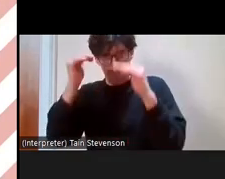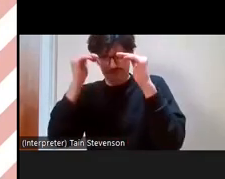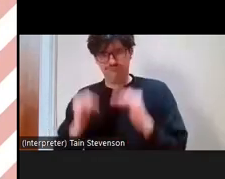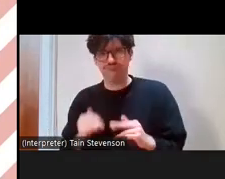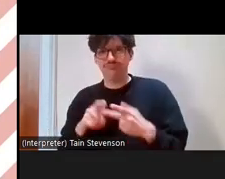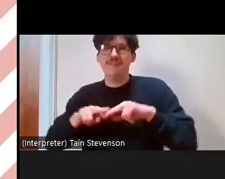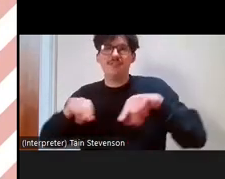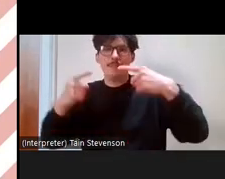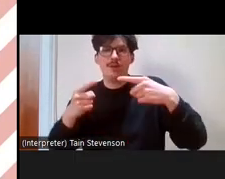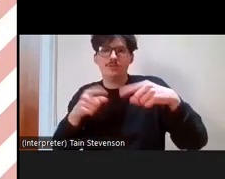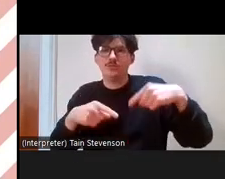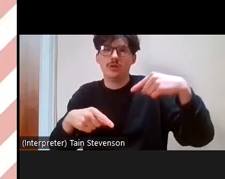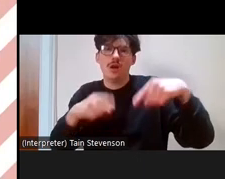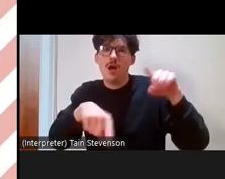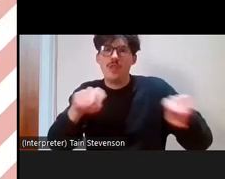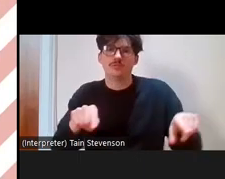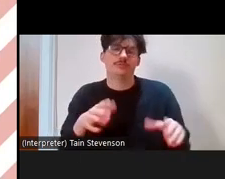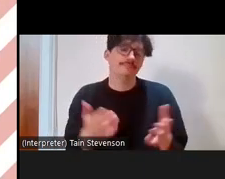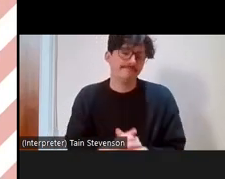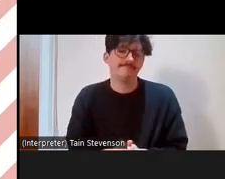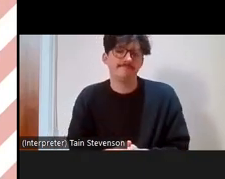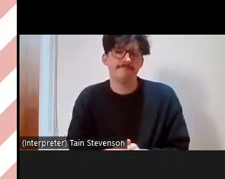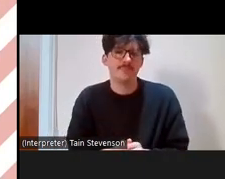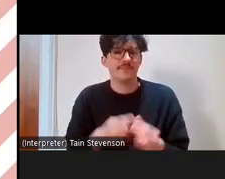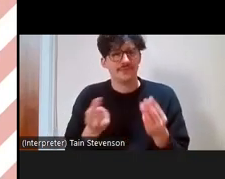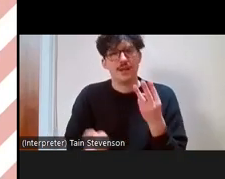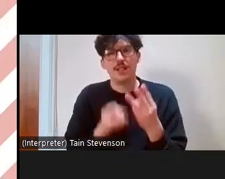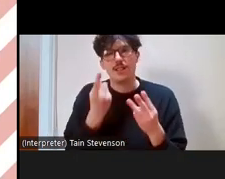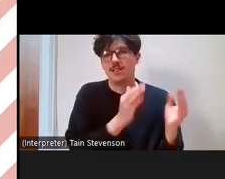And then the last one that we talk about is cultural capital. These are